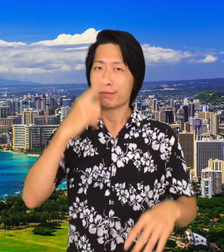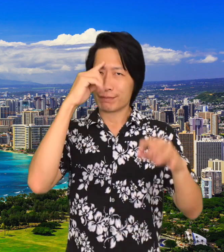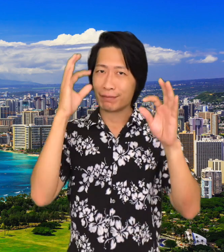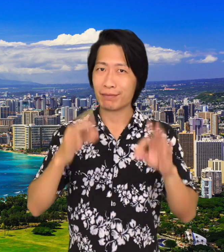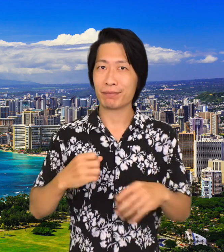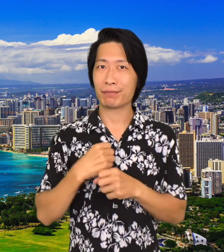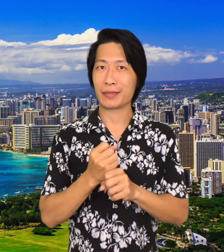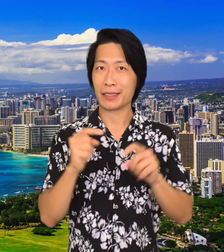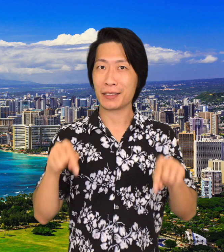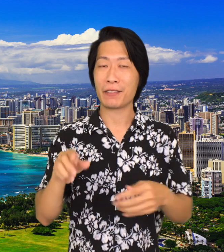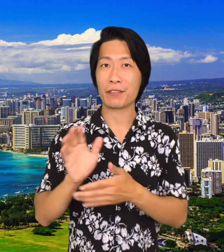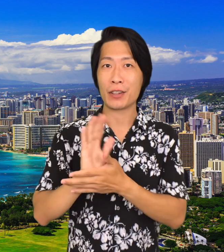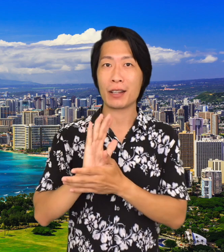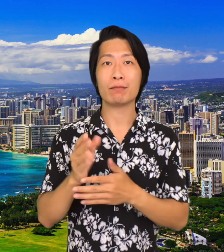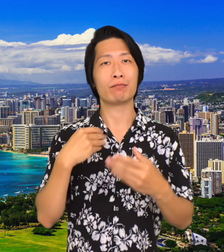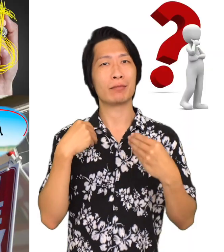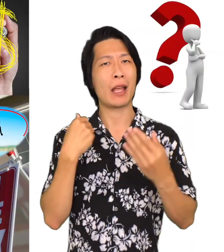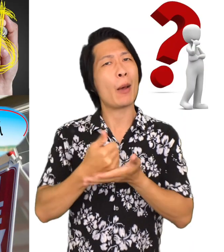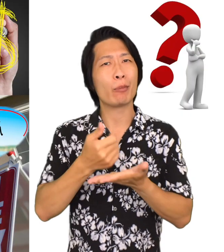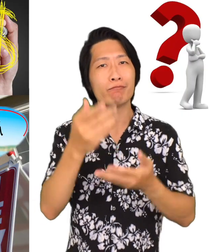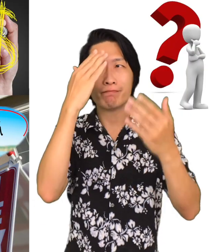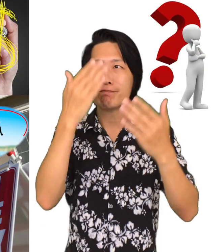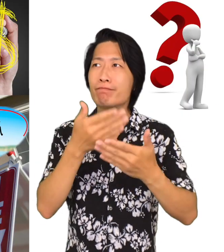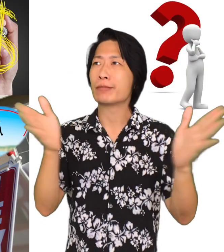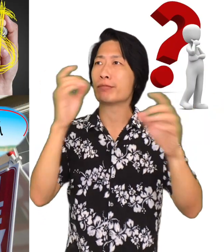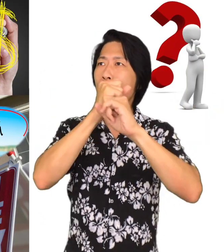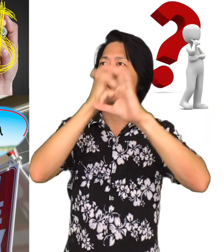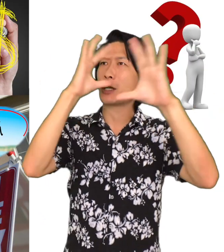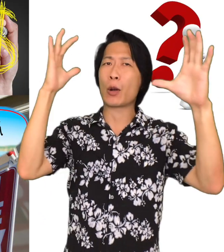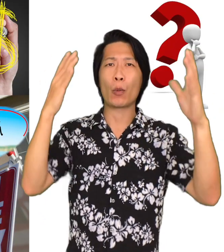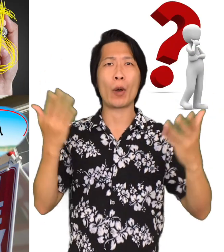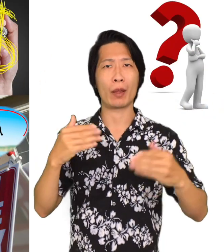I've decided to make this video to help give you a general idea of what the